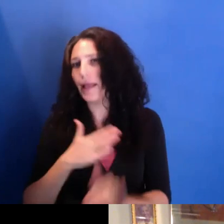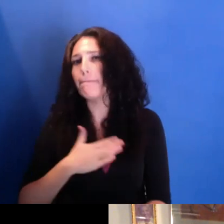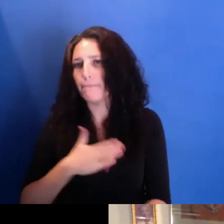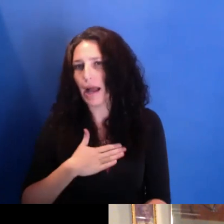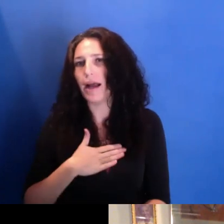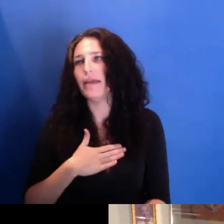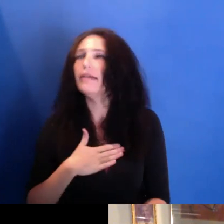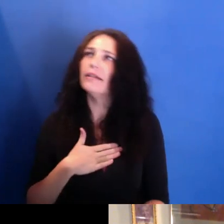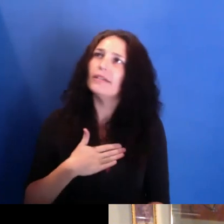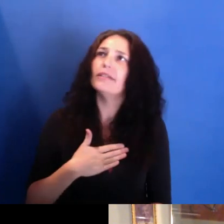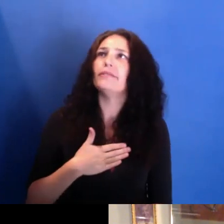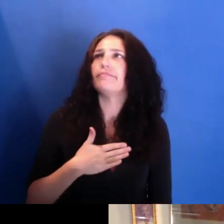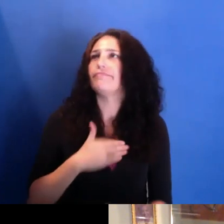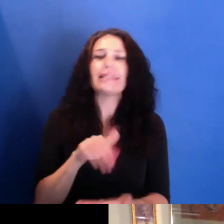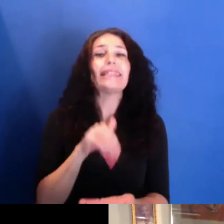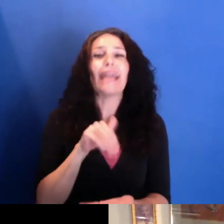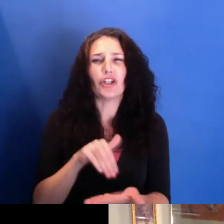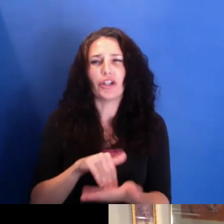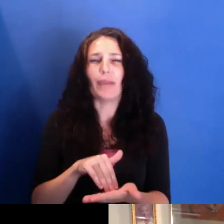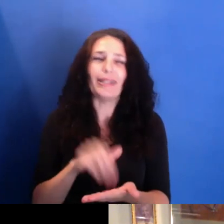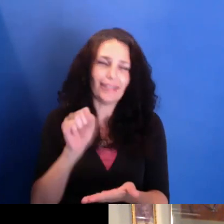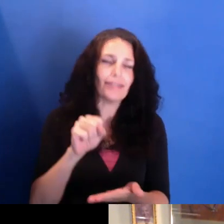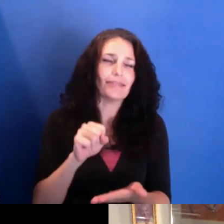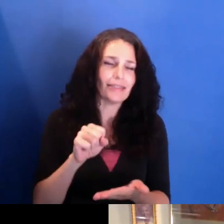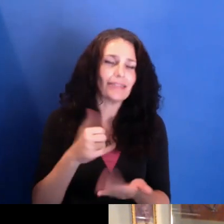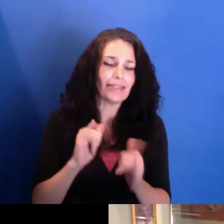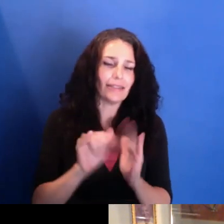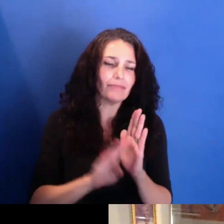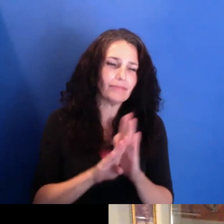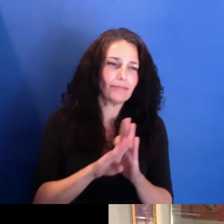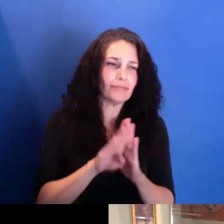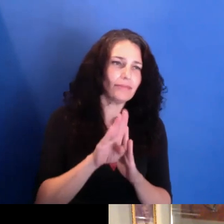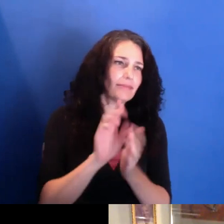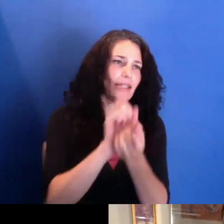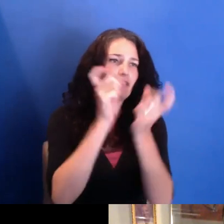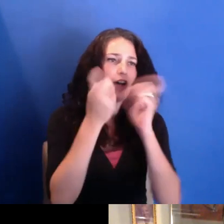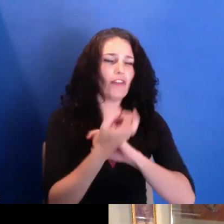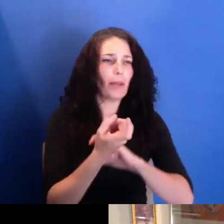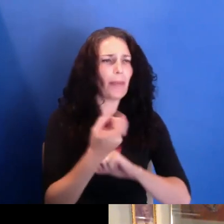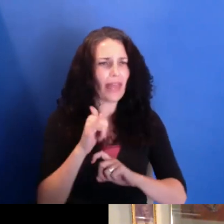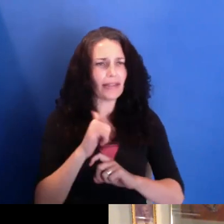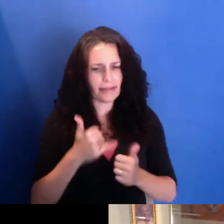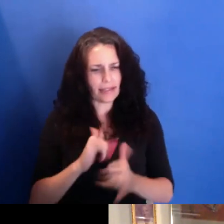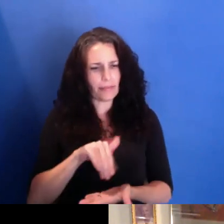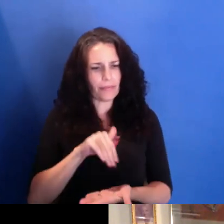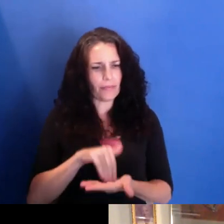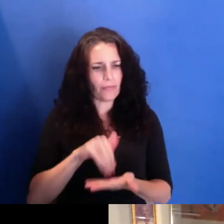But it's a cent-- it's remained a center even, I mean, when I first got out of film school and was really unsure kind of what--